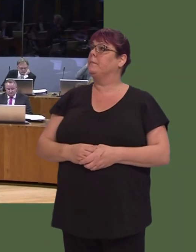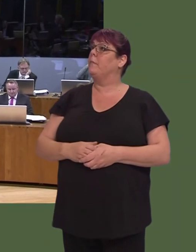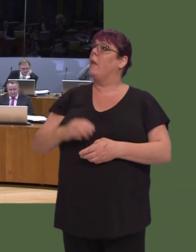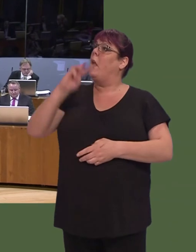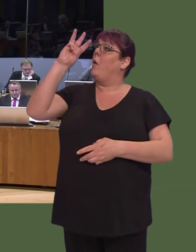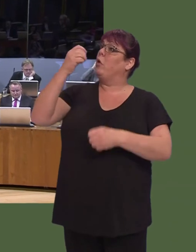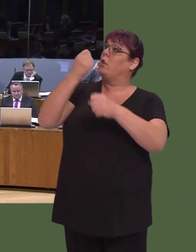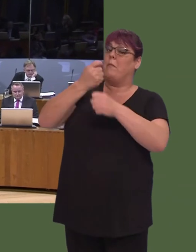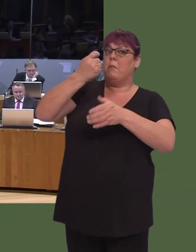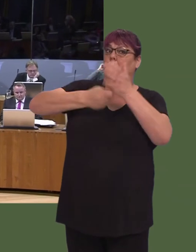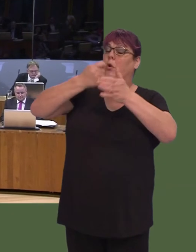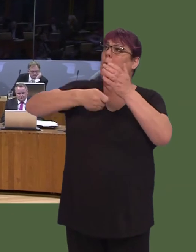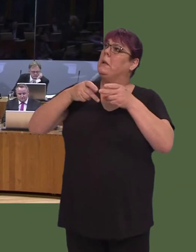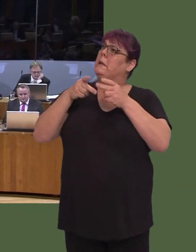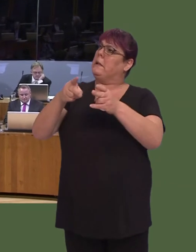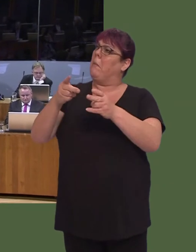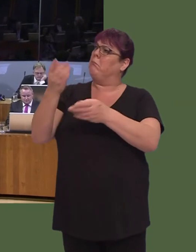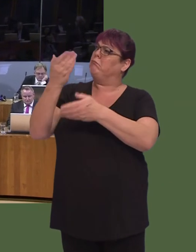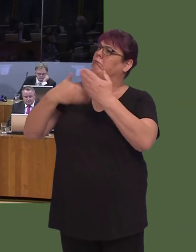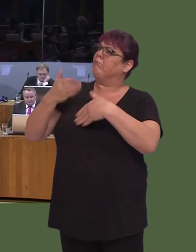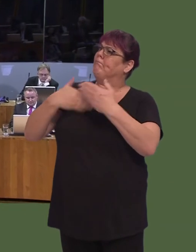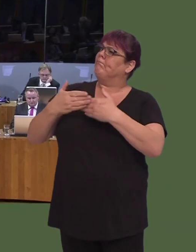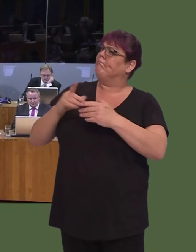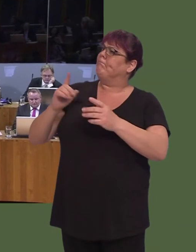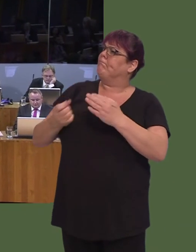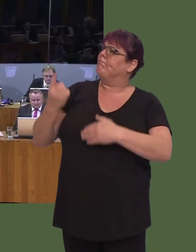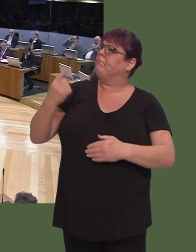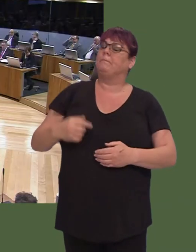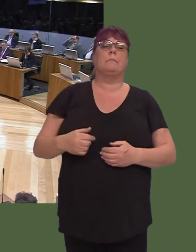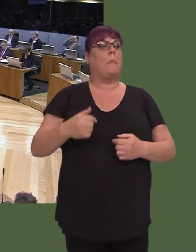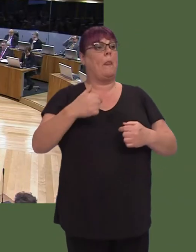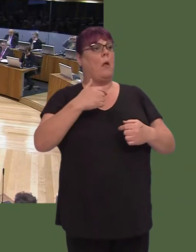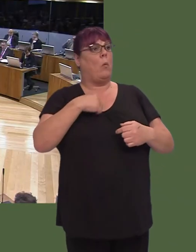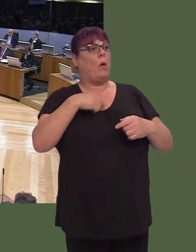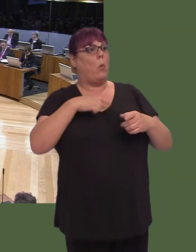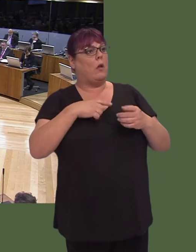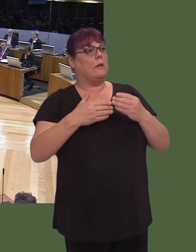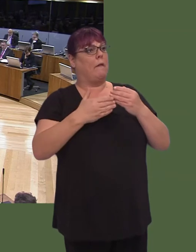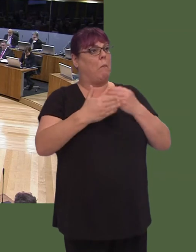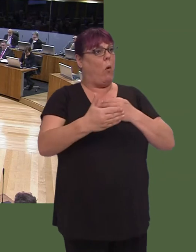OAQ52798 Carwyn Jones AM: We're committed to maximising the social, economic and environmental value of our procurement.